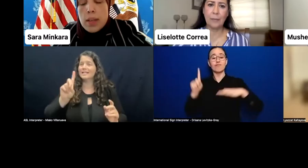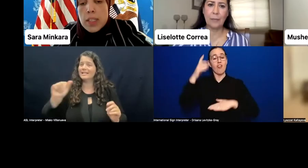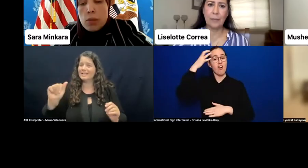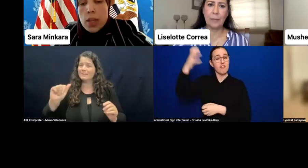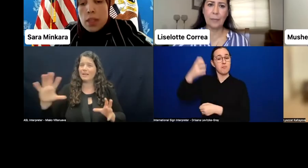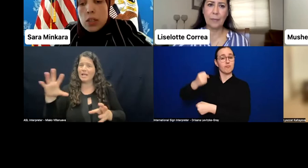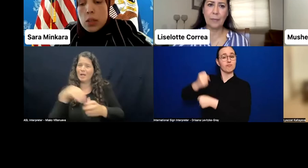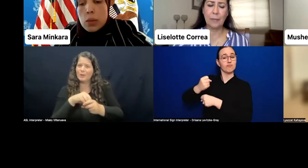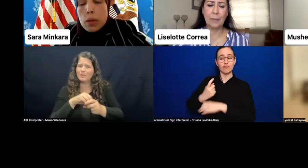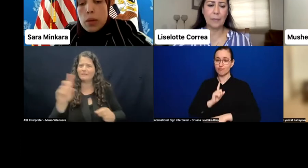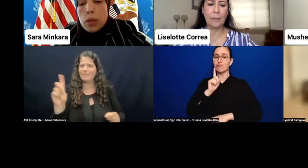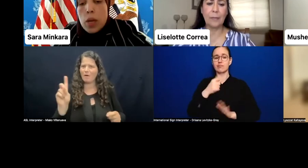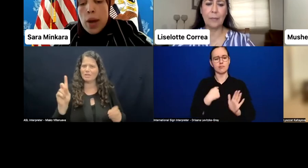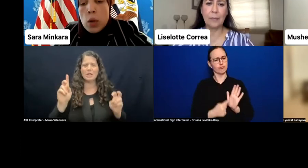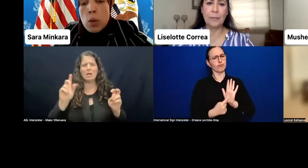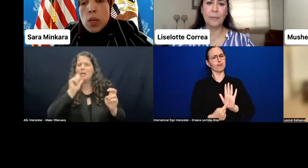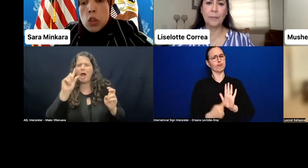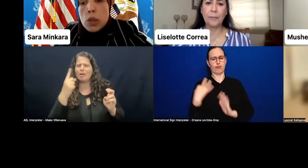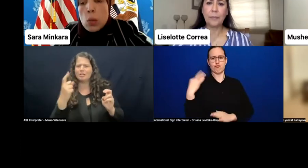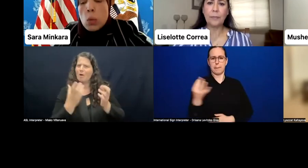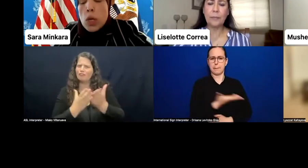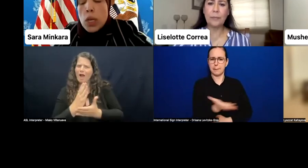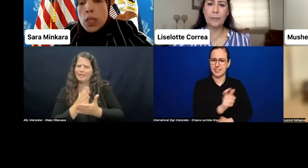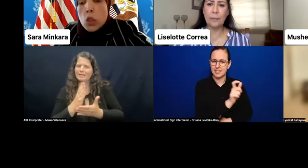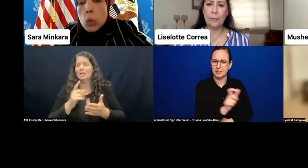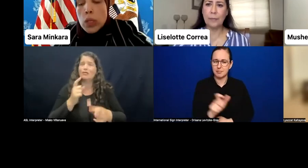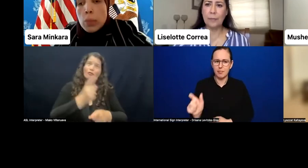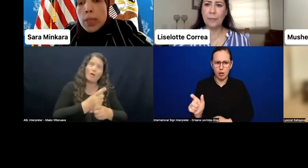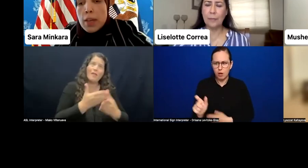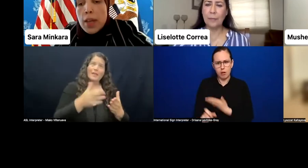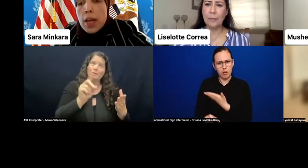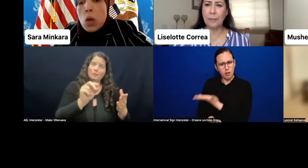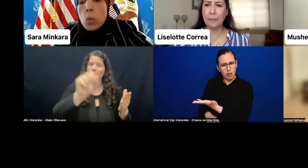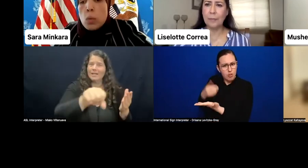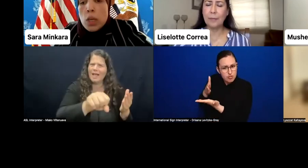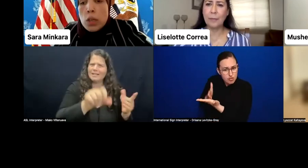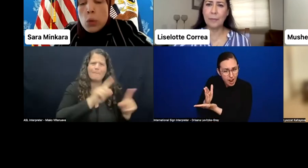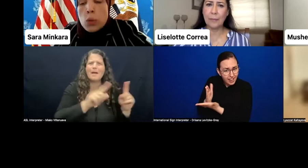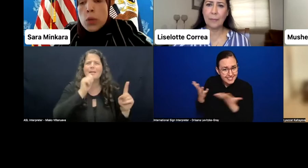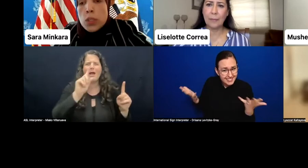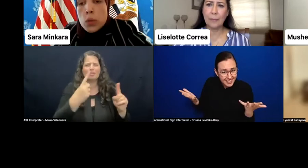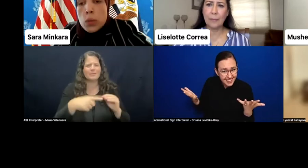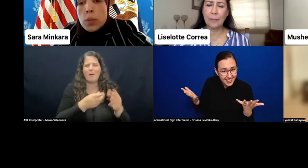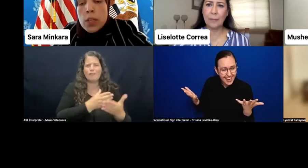it's the right thing to do-- but how do we make sure that we really, truly believe that when we include persons with disability